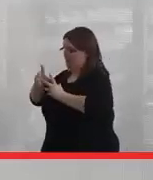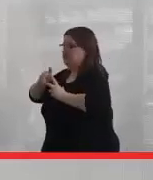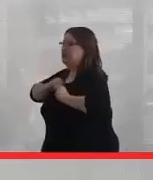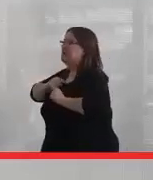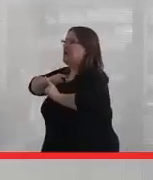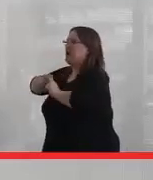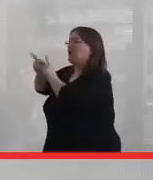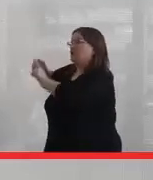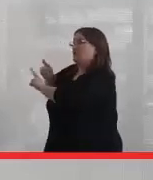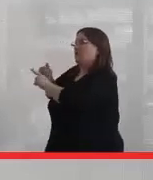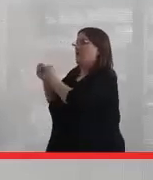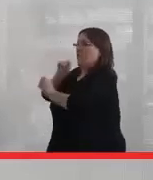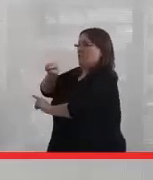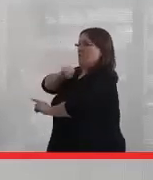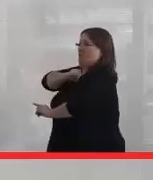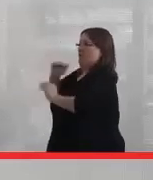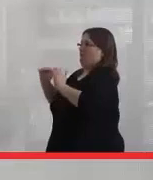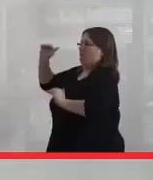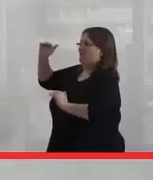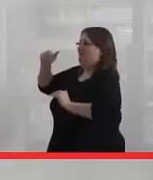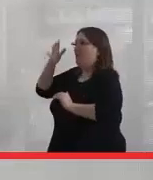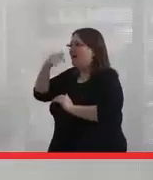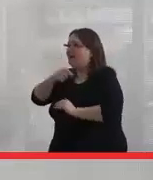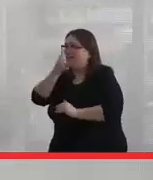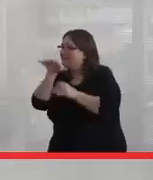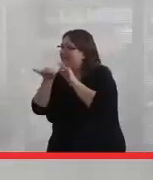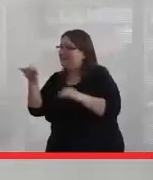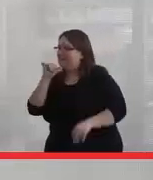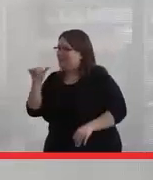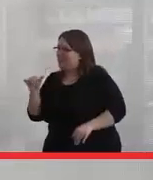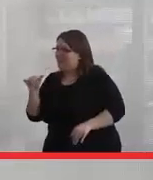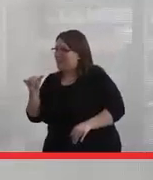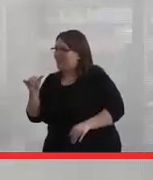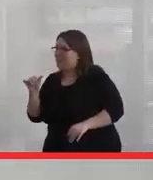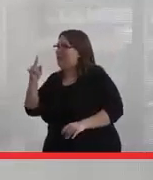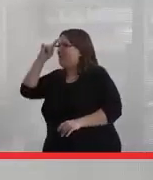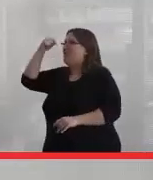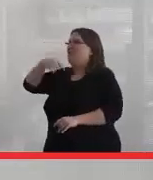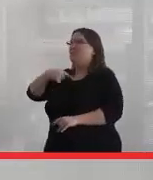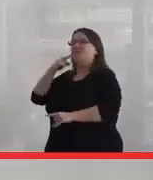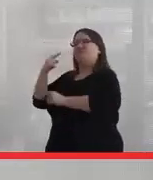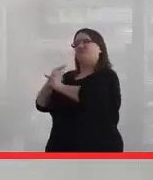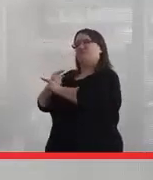who was more qualified, because I don't speak the language. And for me, I think you need to speak the language